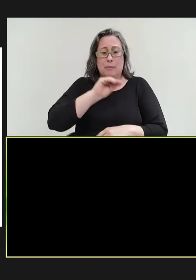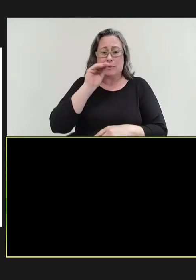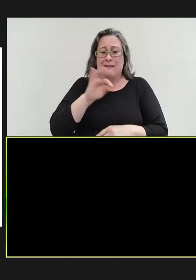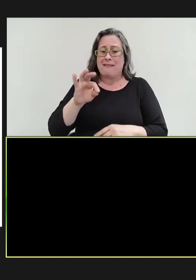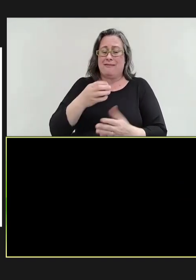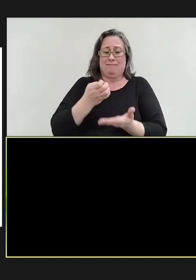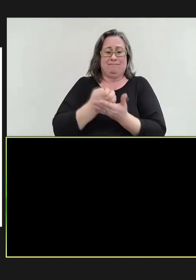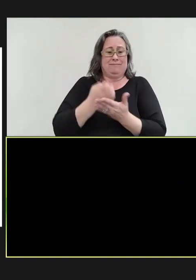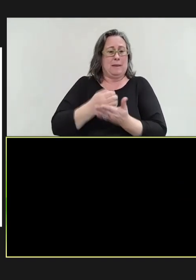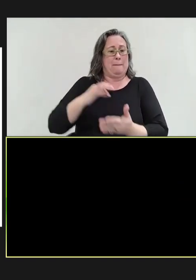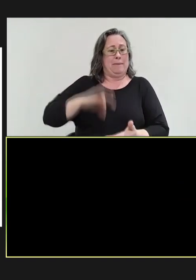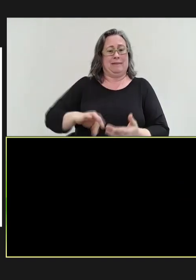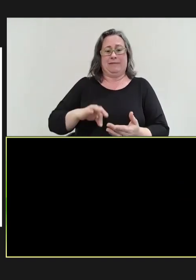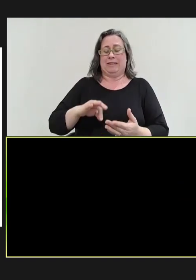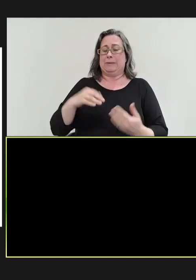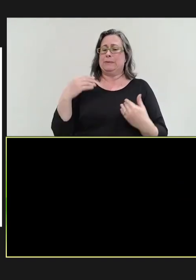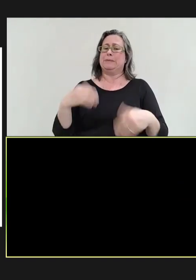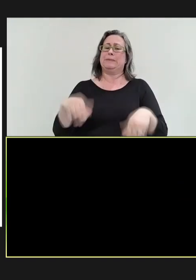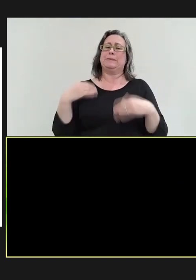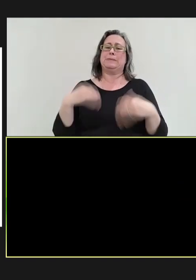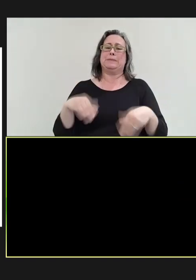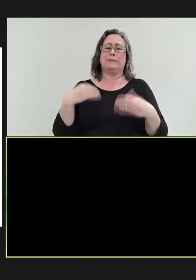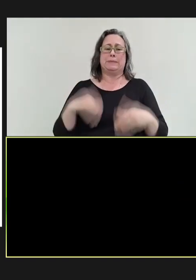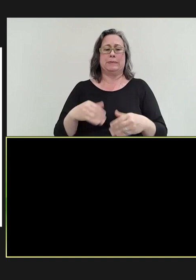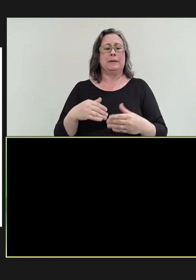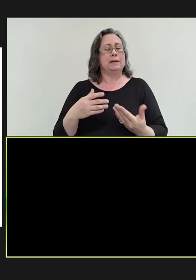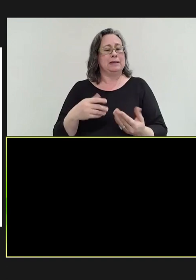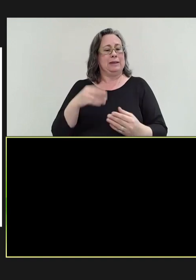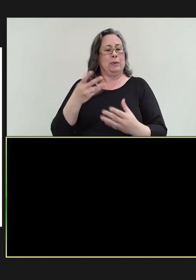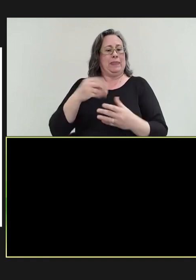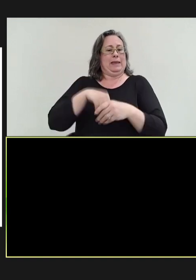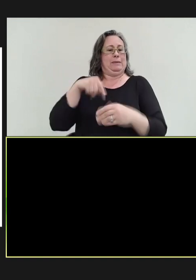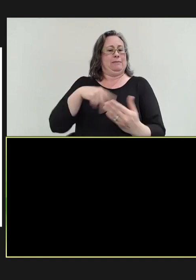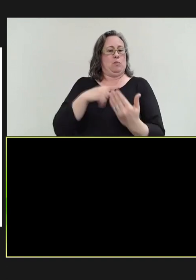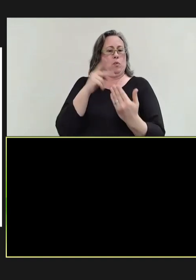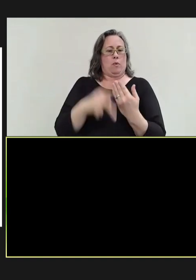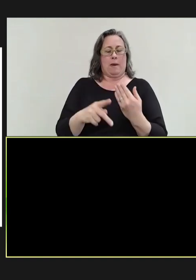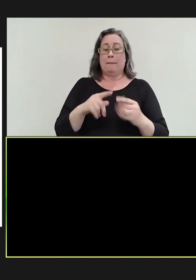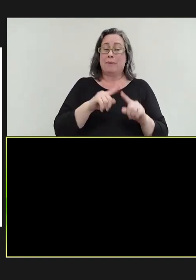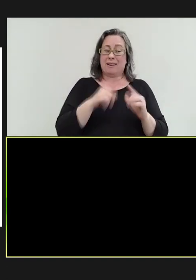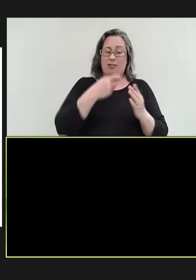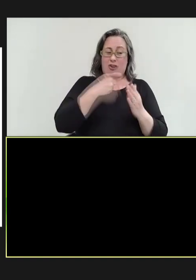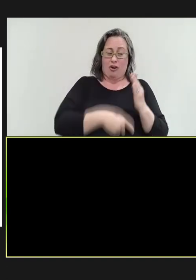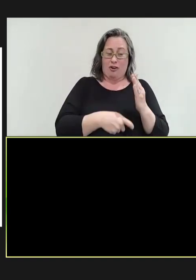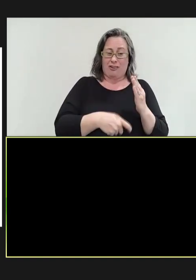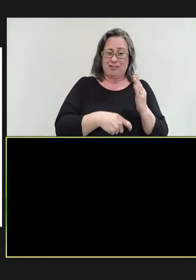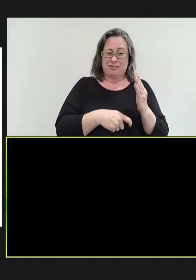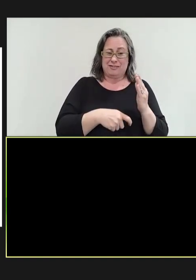essential program of vaccination, and it costs -- for 25 percent of the costs in the program